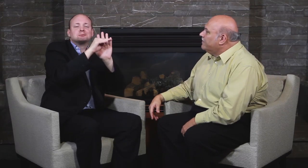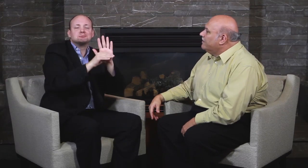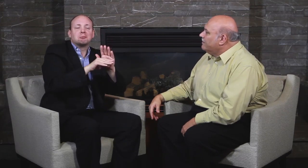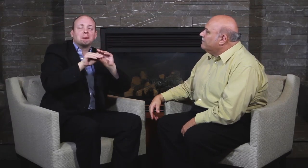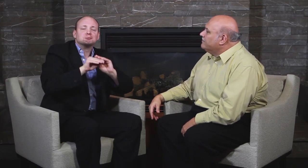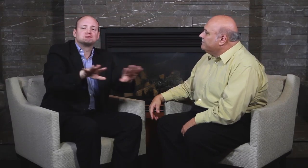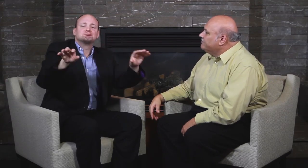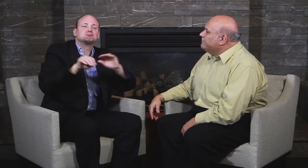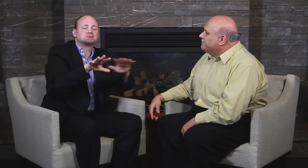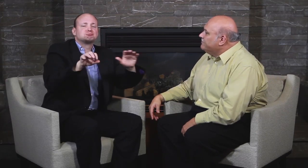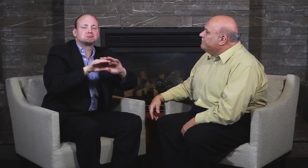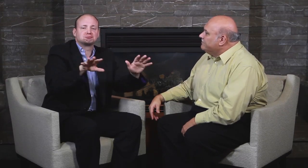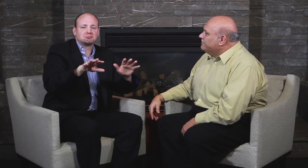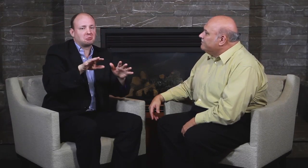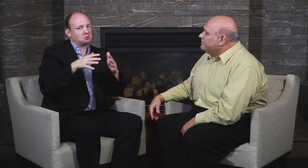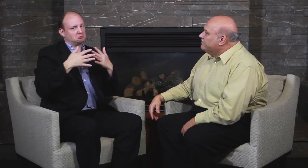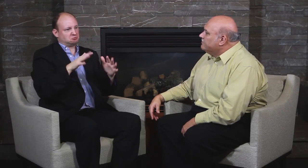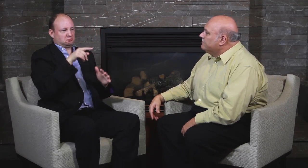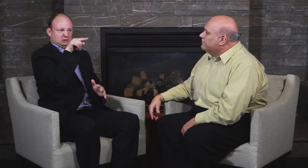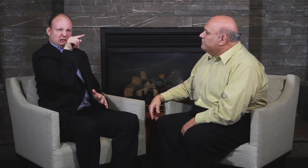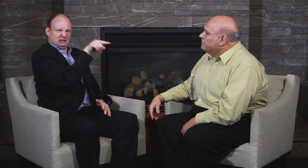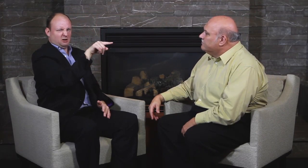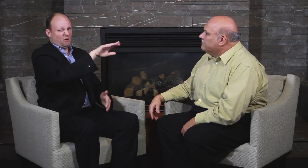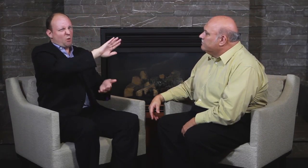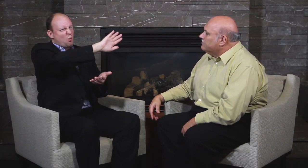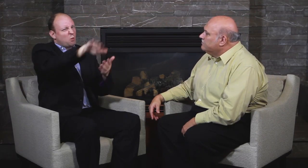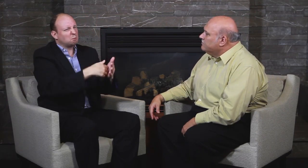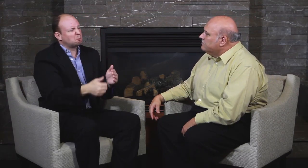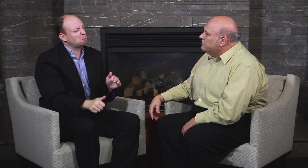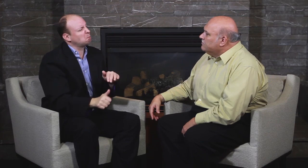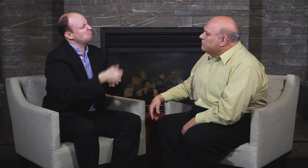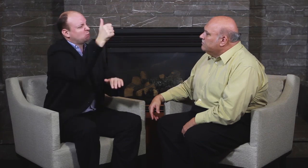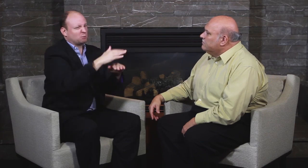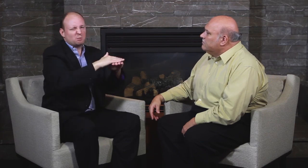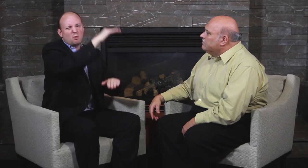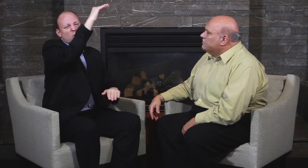of the research by himself. I do some